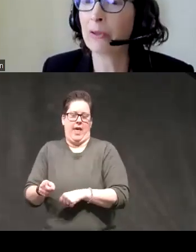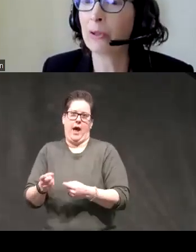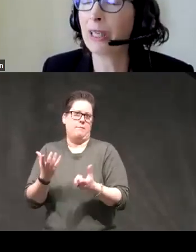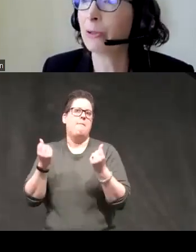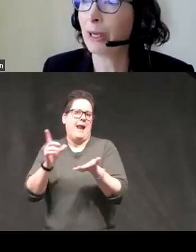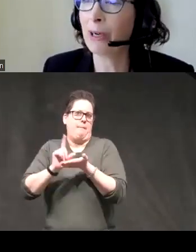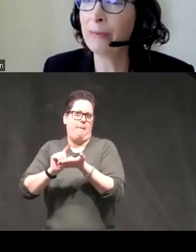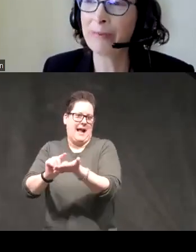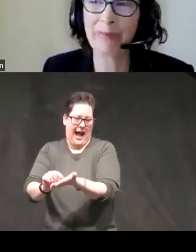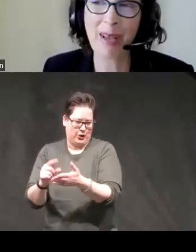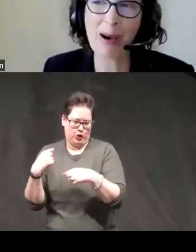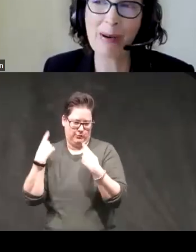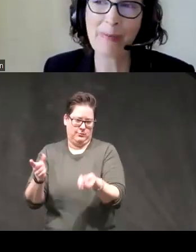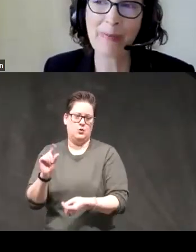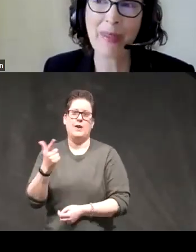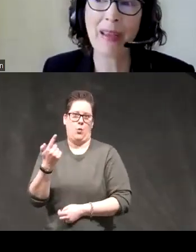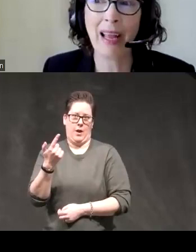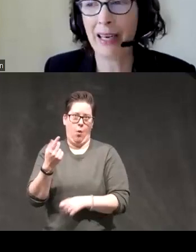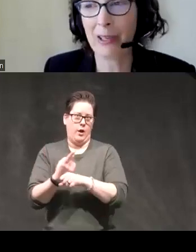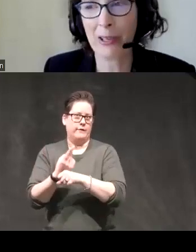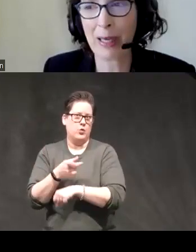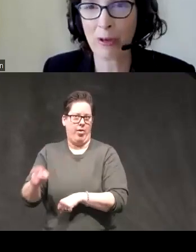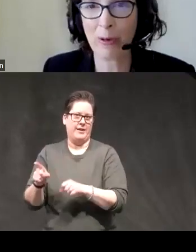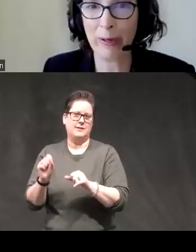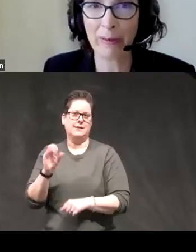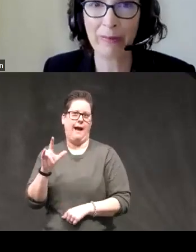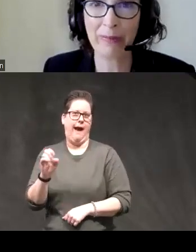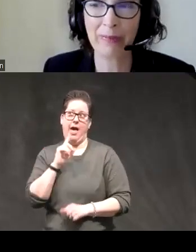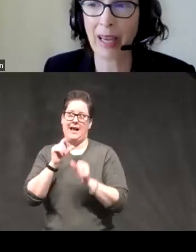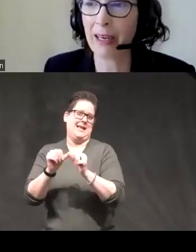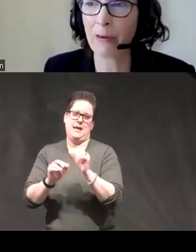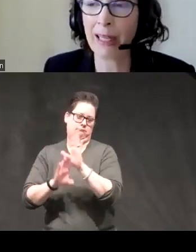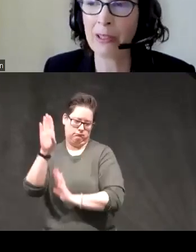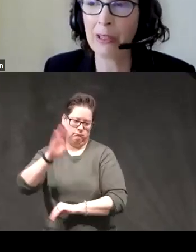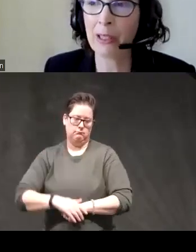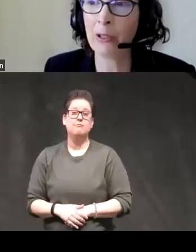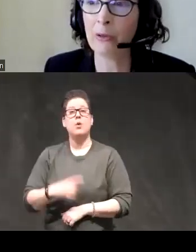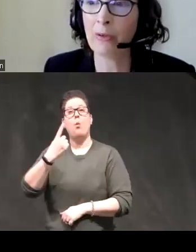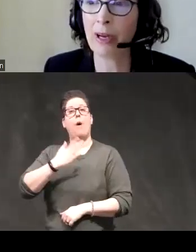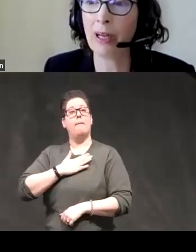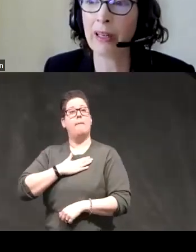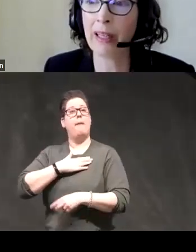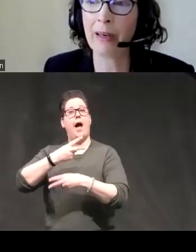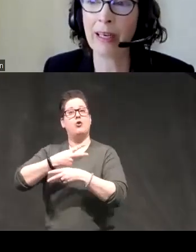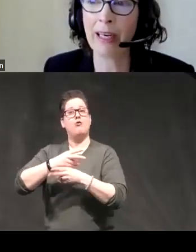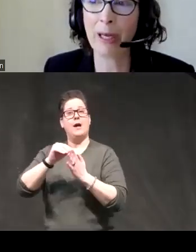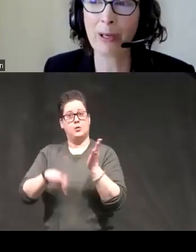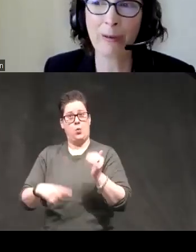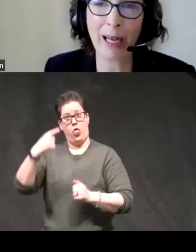through 2021 and it just keeps growing I had a grad student who thought that he'd be a good grad